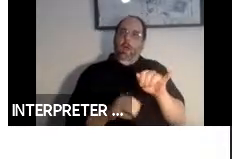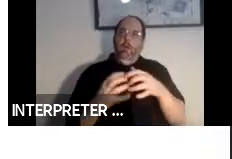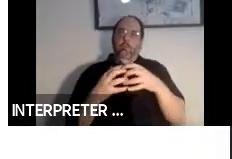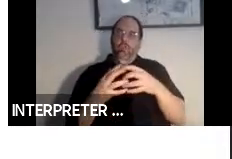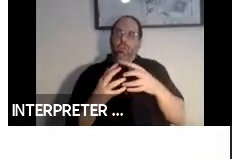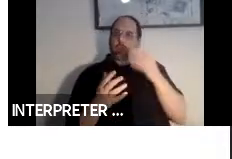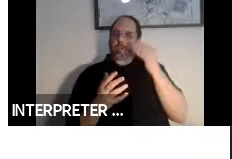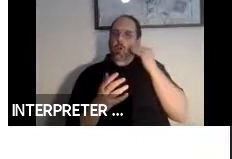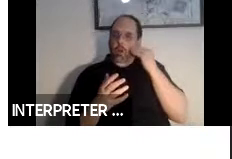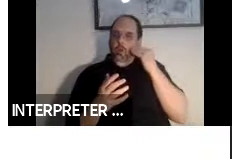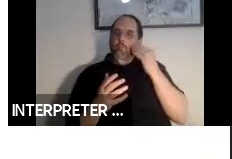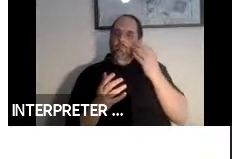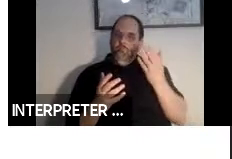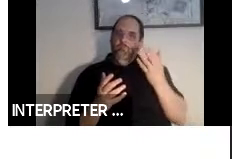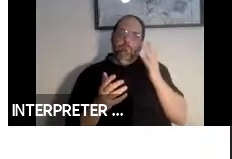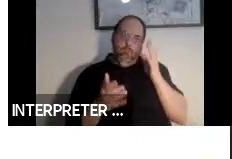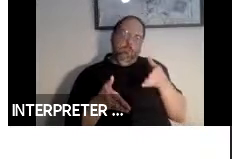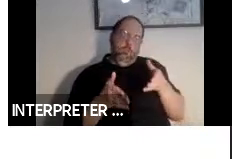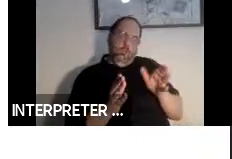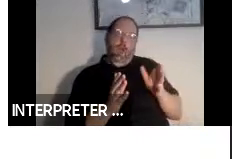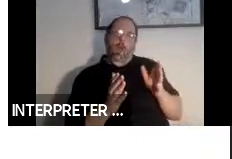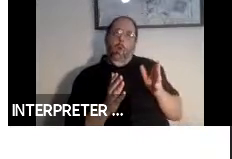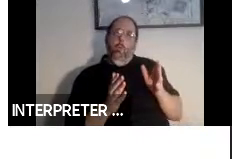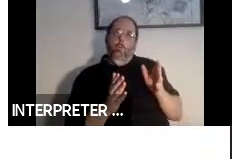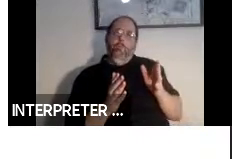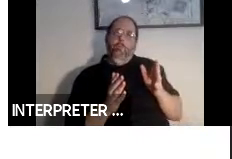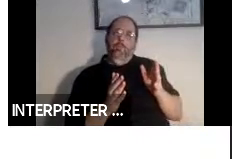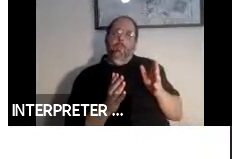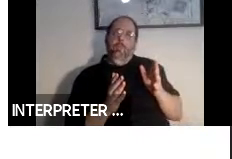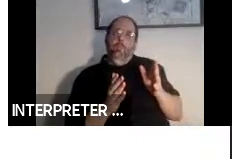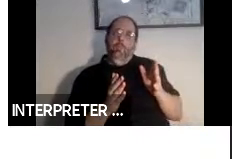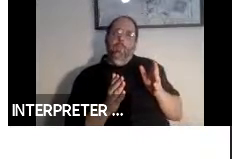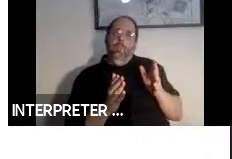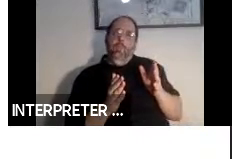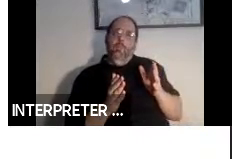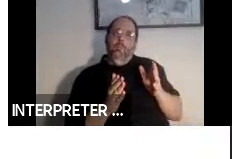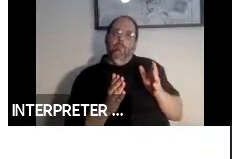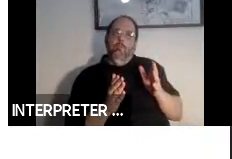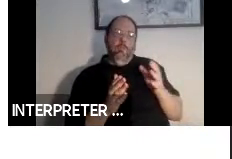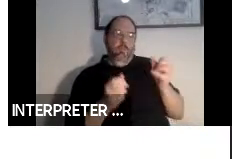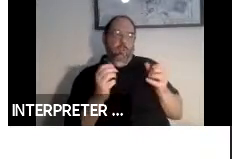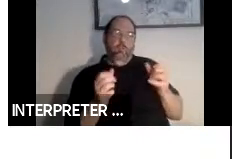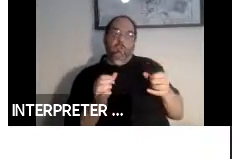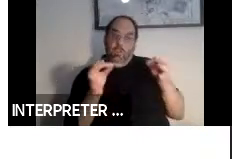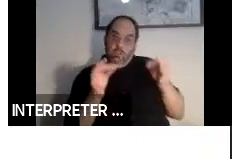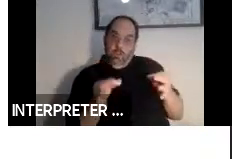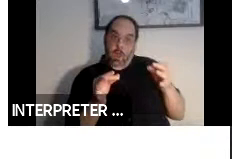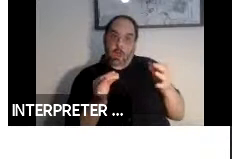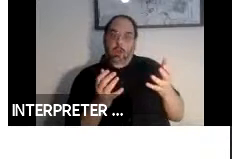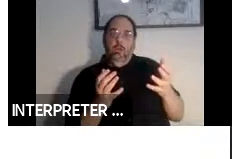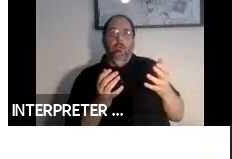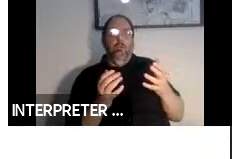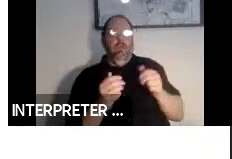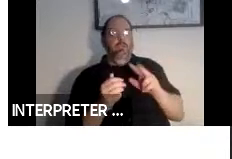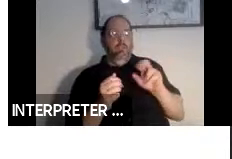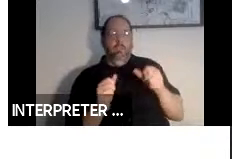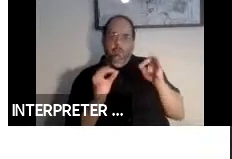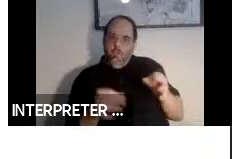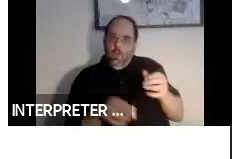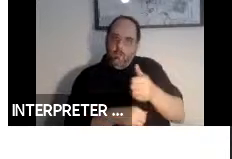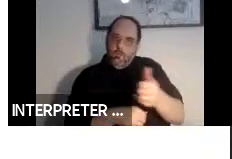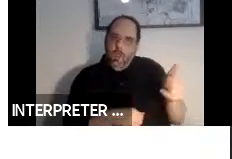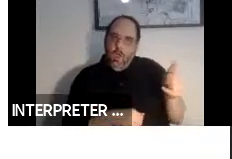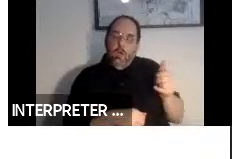that will enable decisions by vehicles autonomous vehicles. It will enable assessment of performance